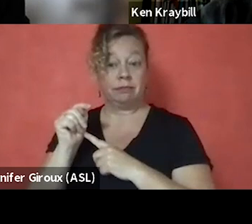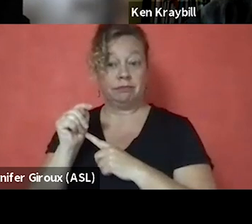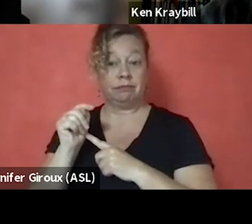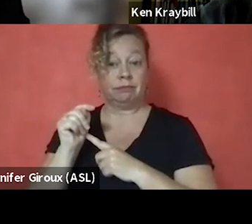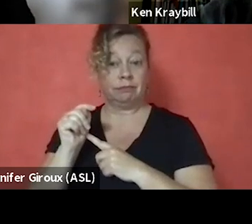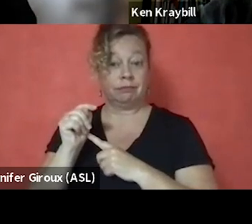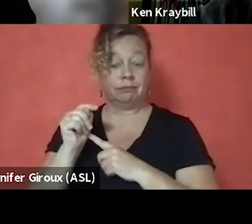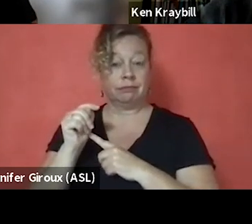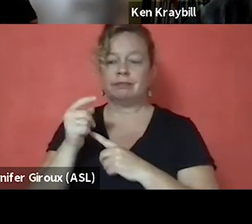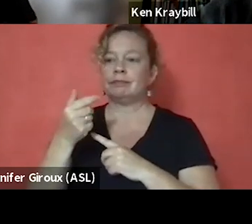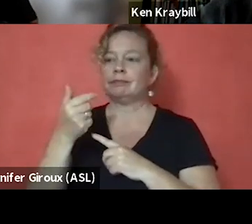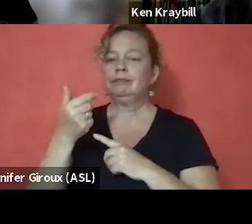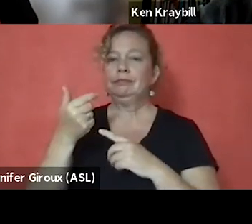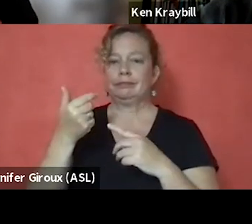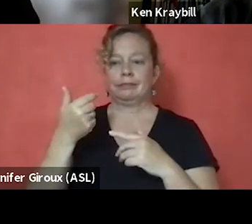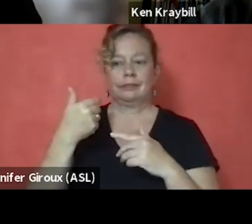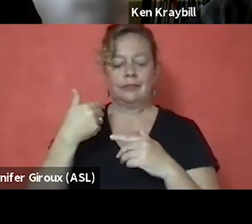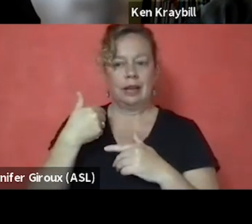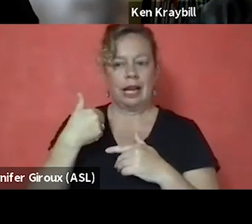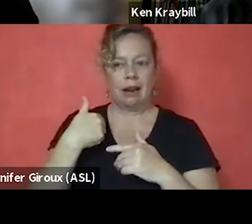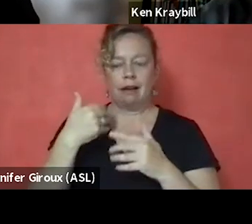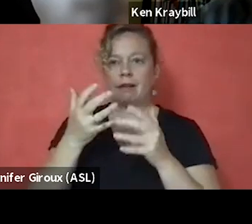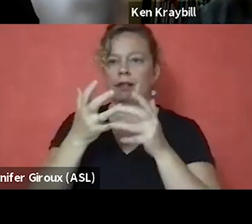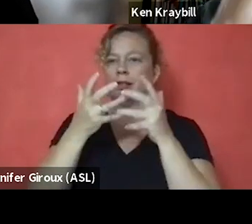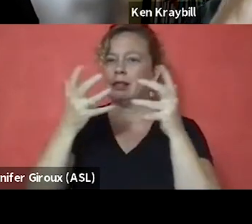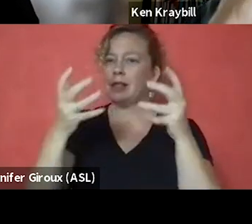I had a lot of issues that I did not know how to deal with.